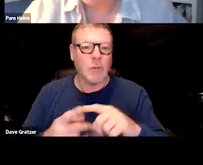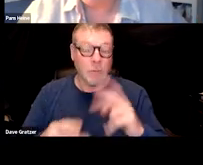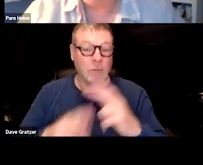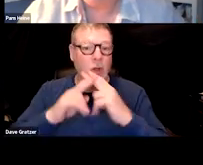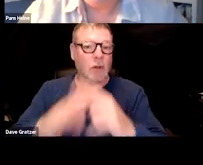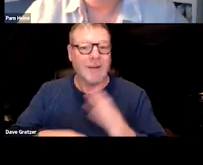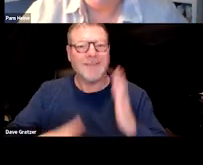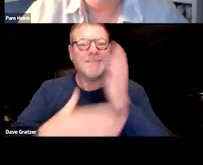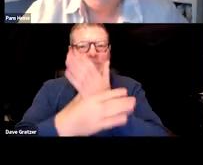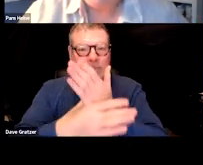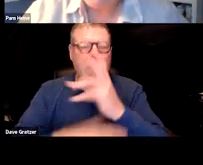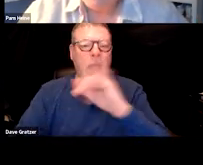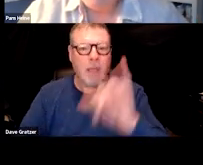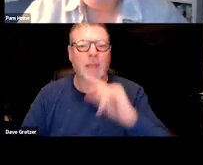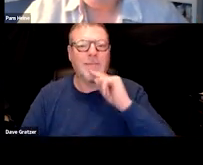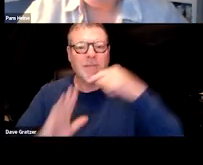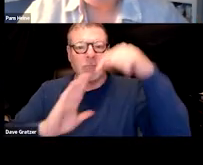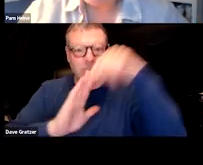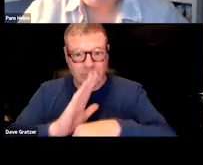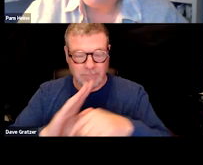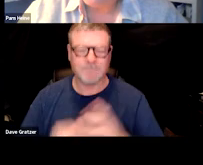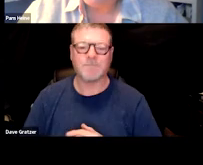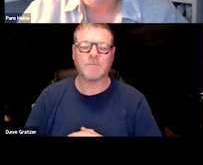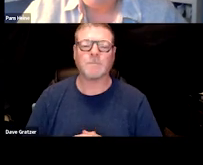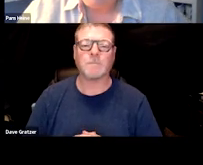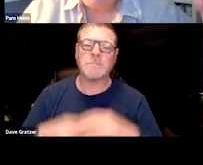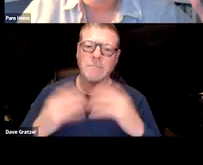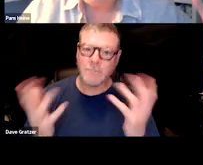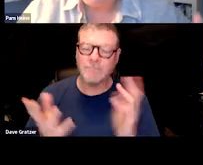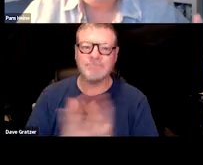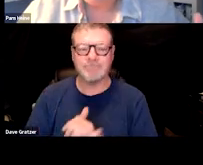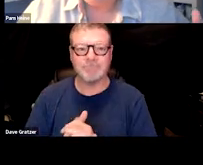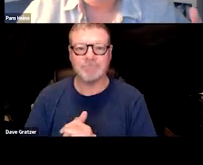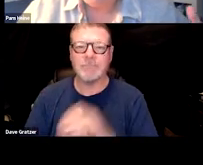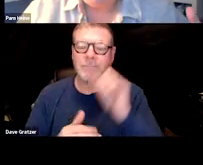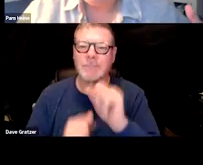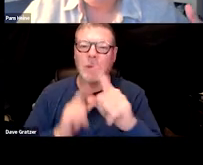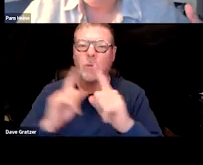and the severity of that impairment. So could you talk a little bit about,